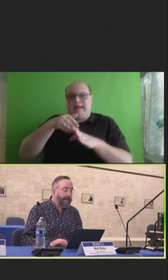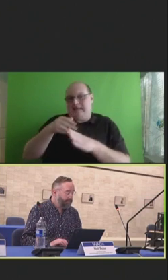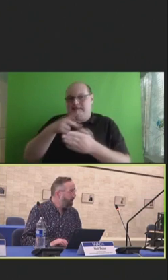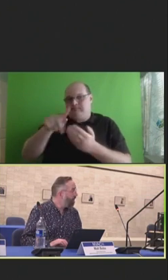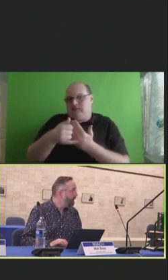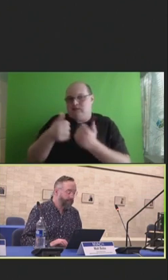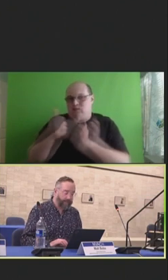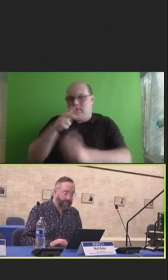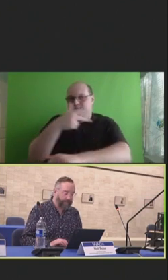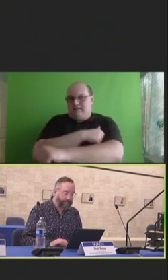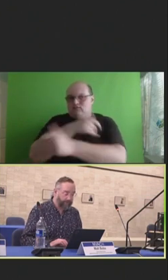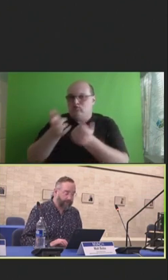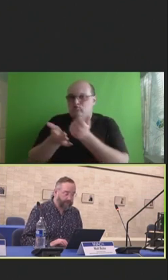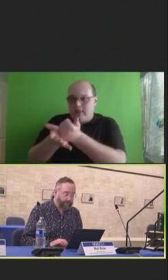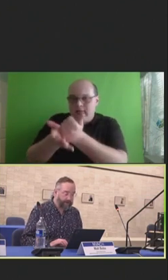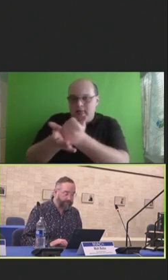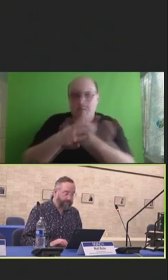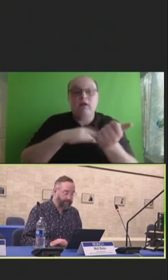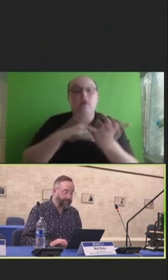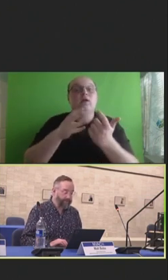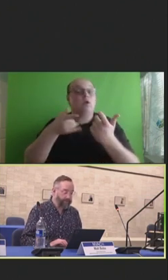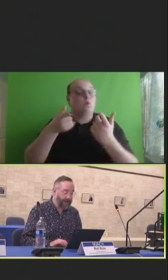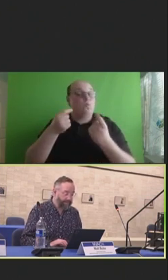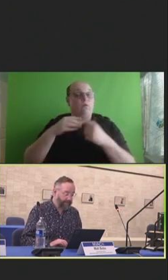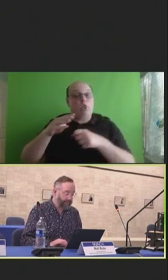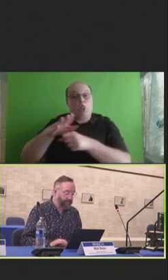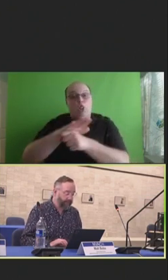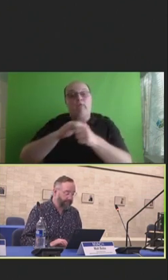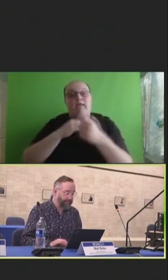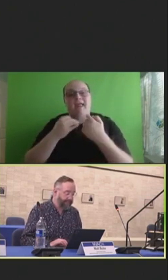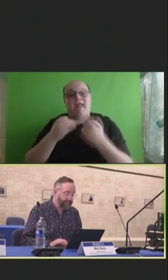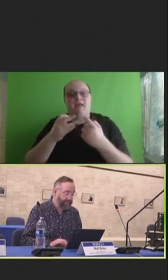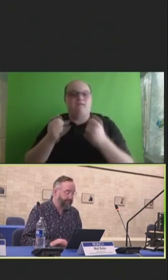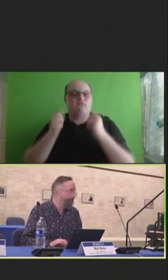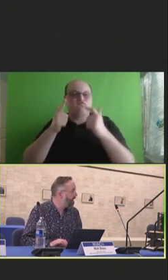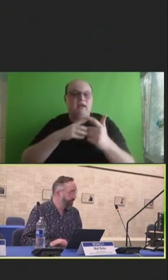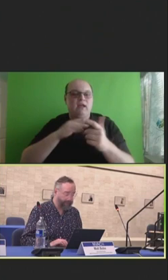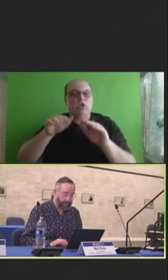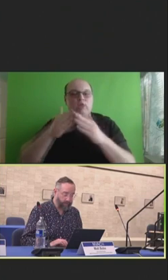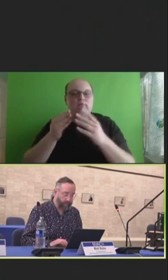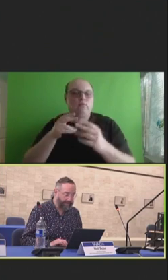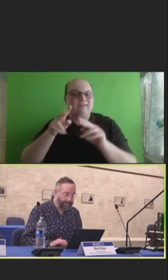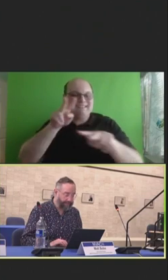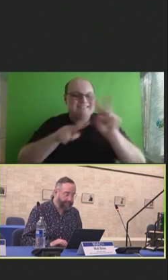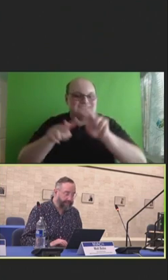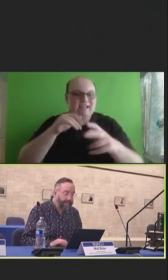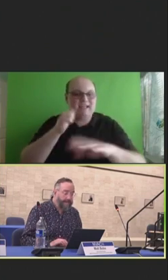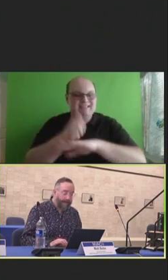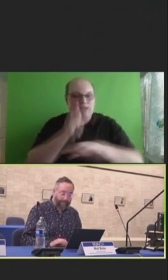As part of that project, local health departments completed rapid community assessments and created work plans.